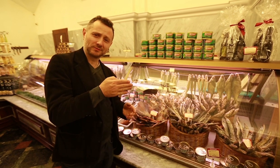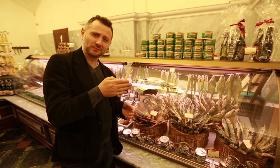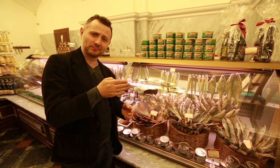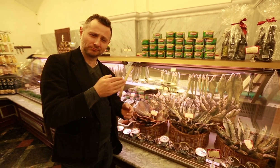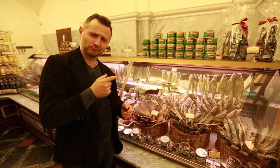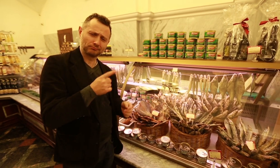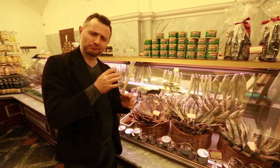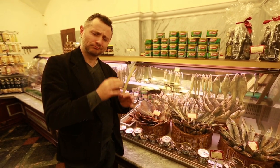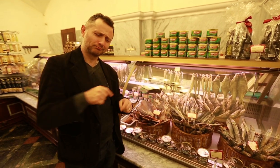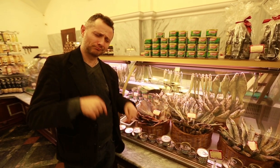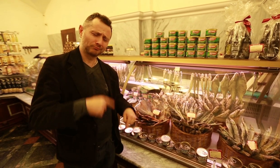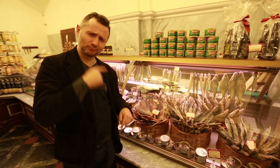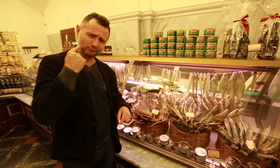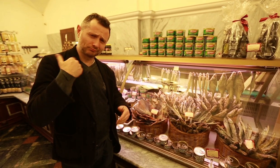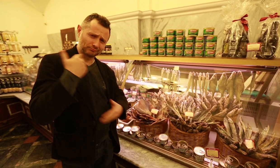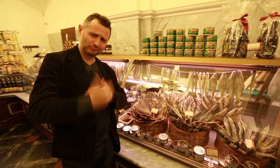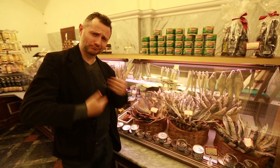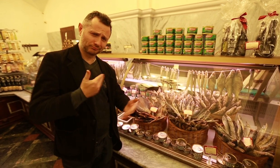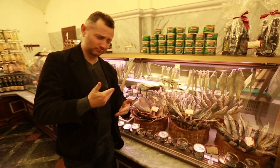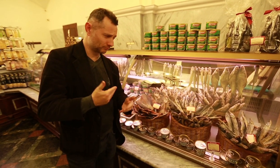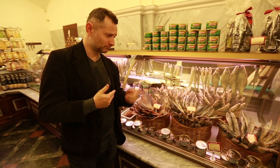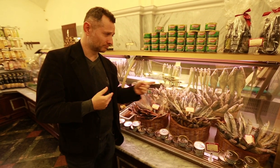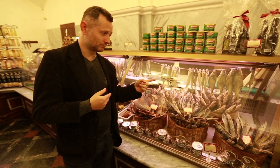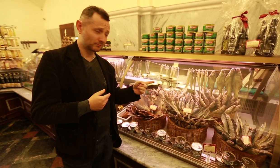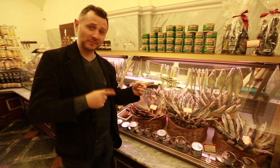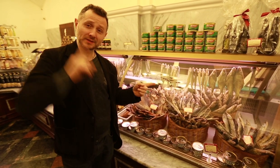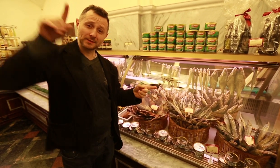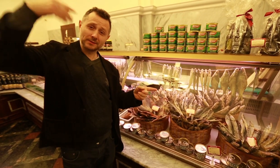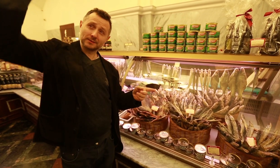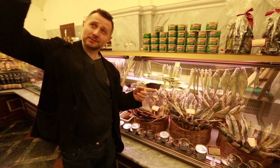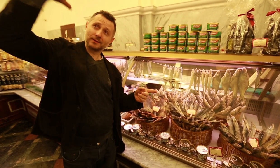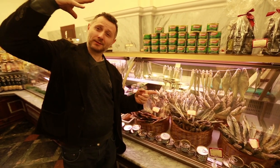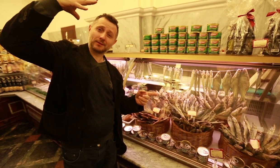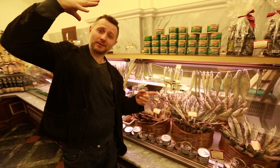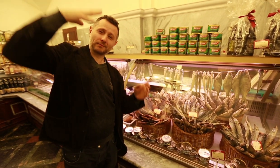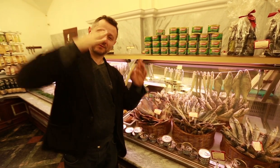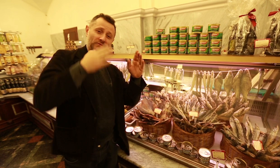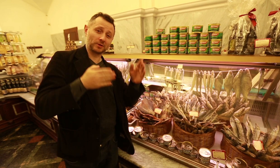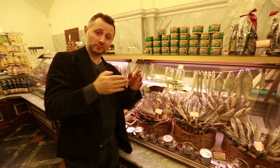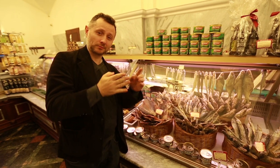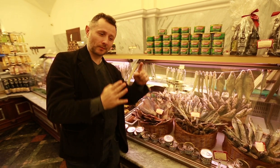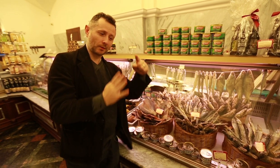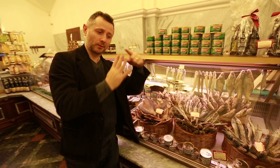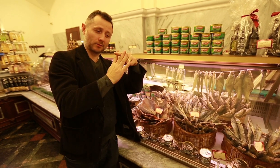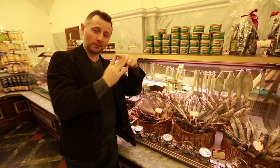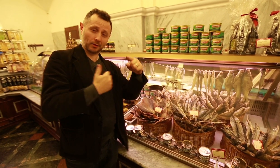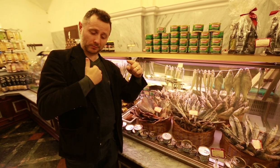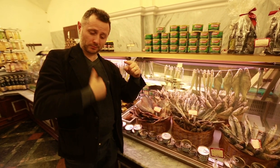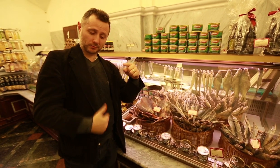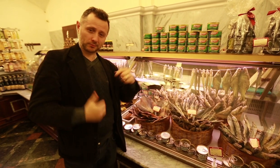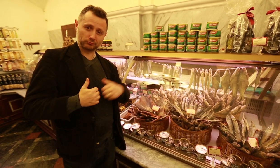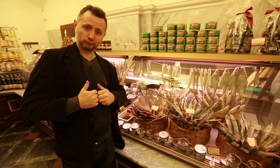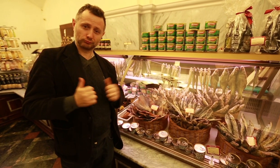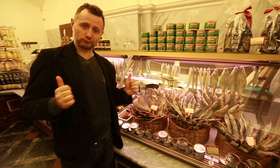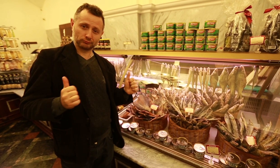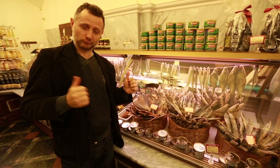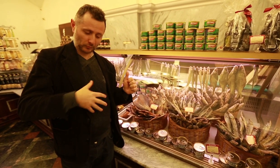Sun-dried fish has a special place in traditional Russian cuisine. People would prepare the fish by